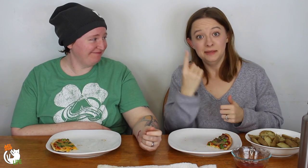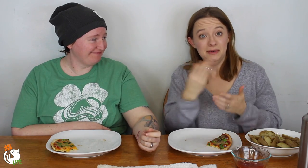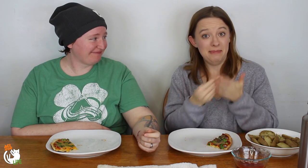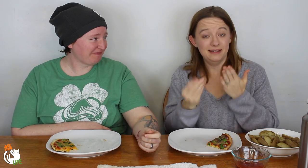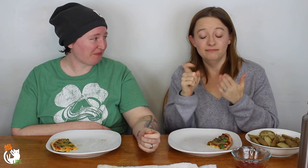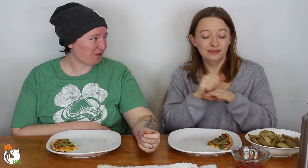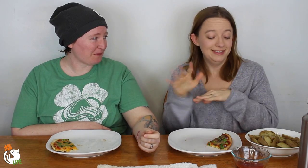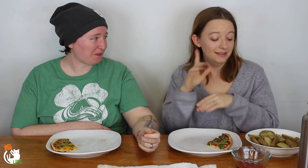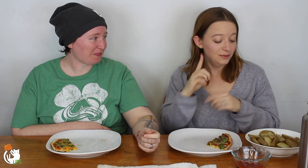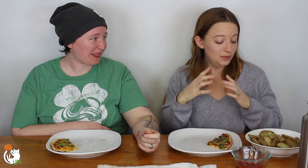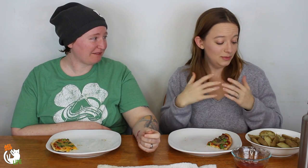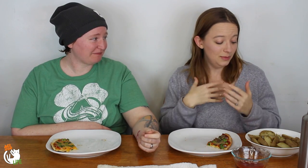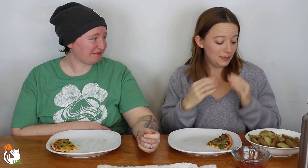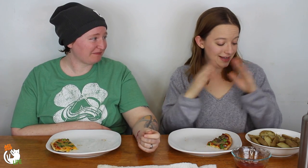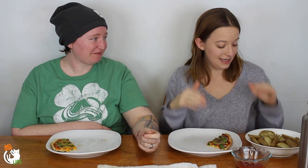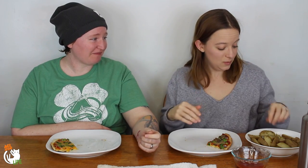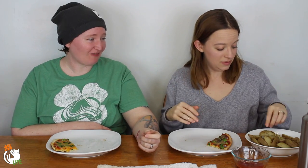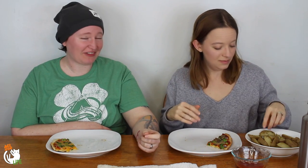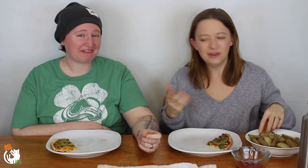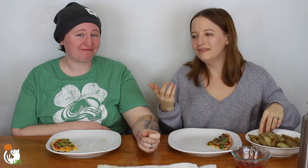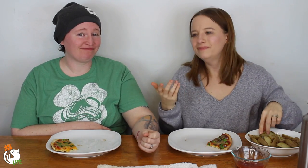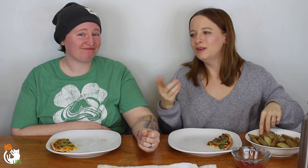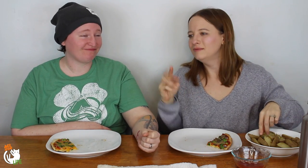Well, if somebody buys the game, send it to the White House.